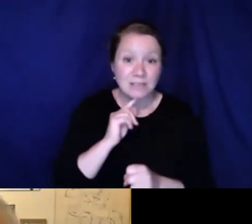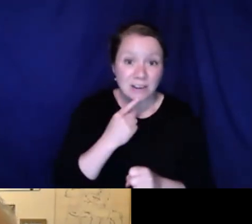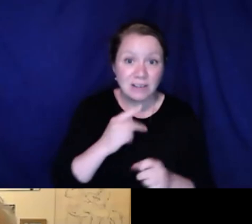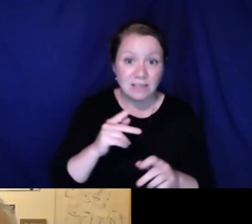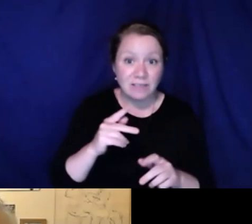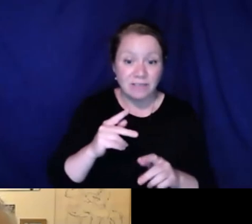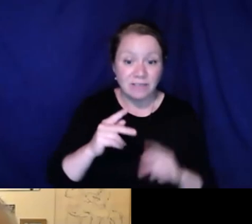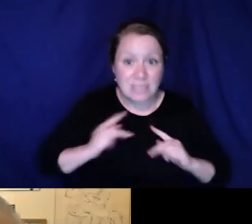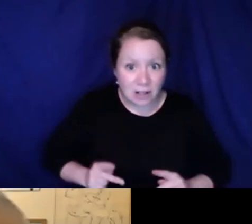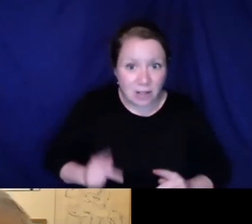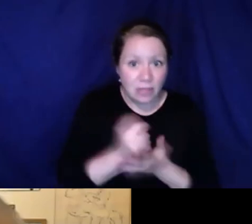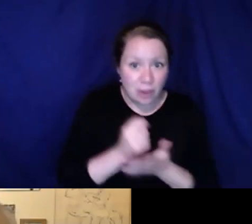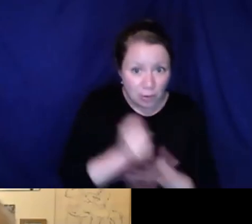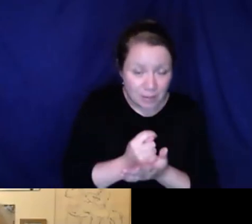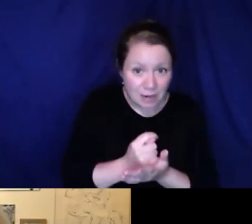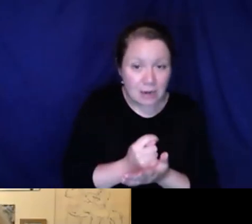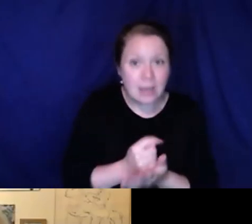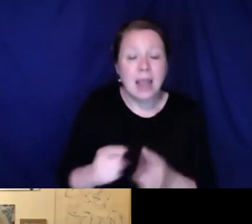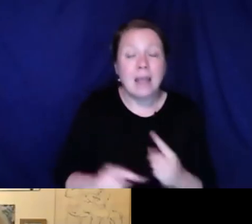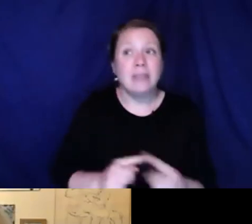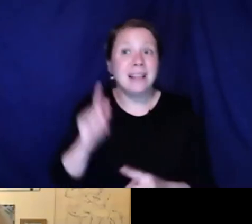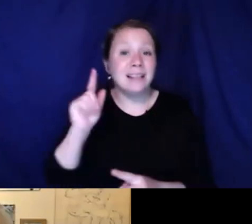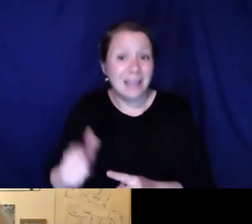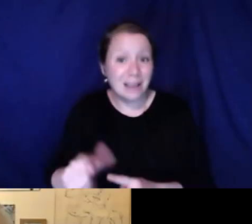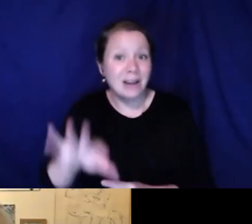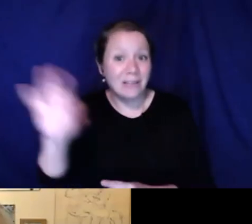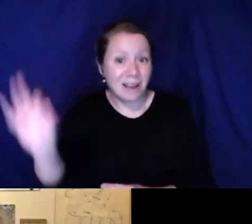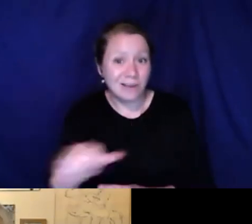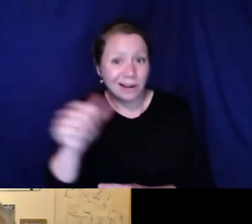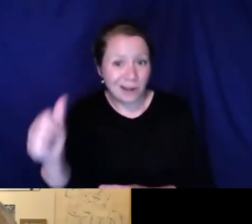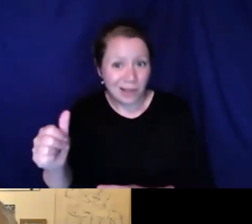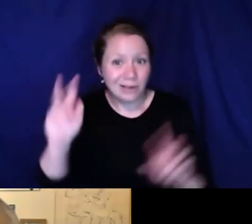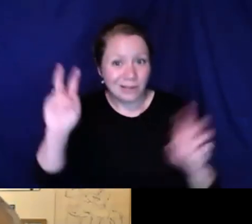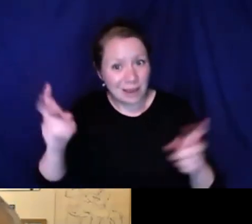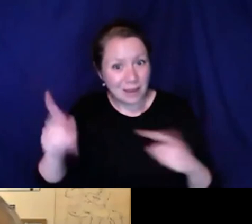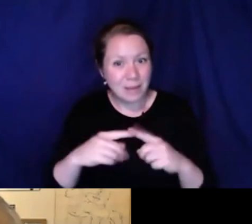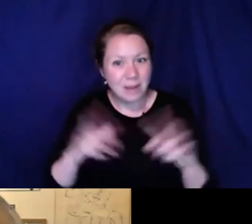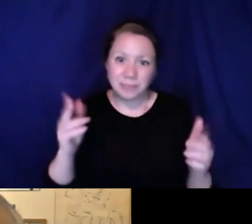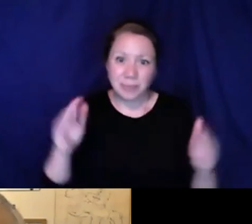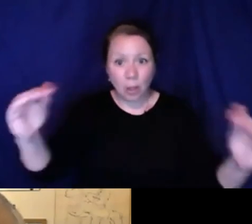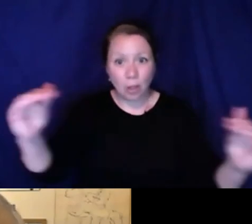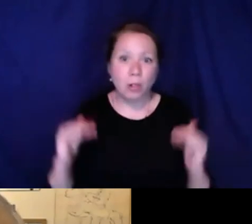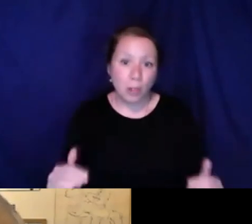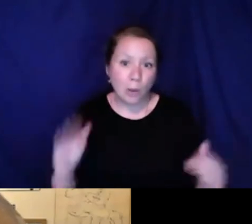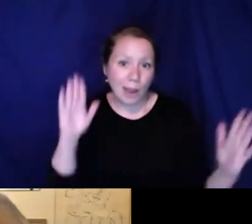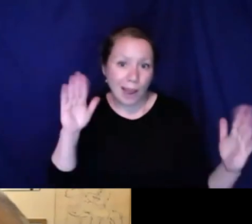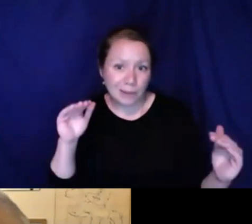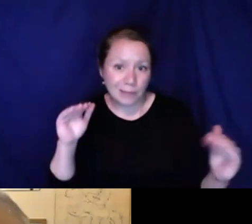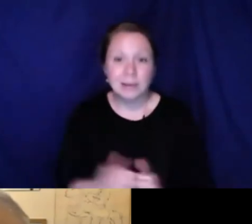adaptation was social. After a couple years of serious physical therapy and all, what I found was